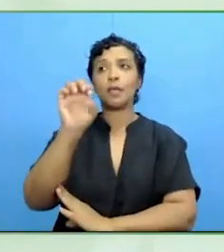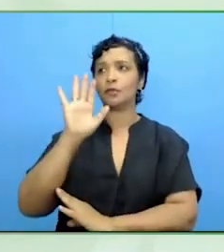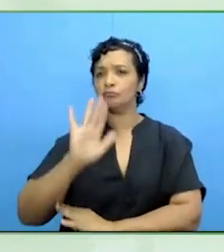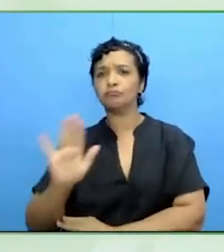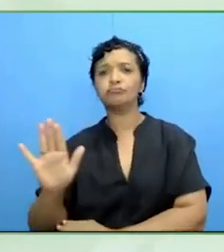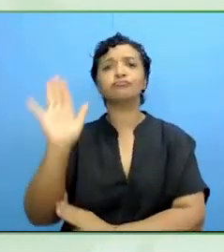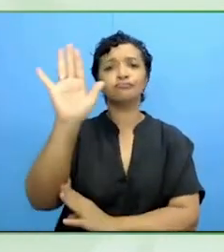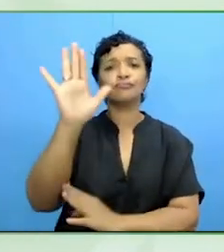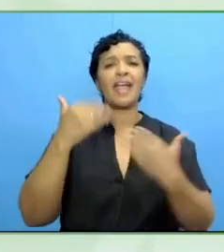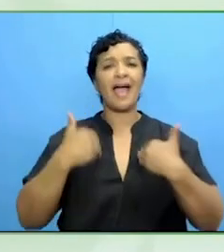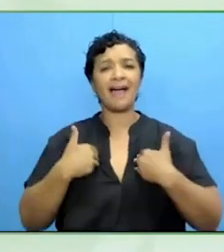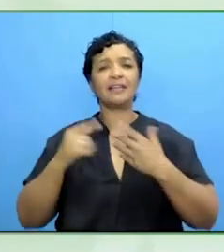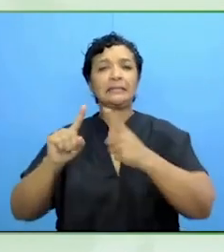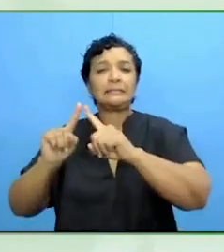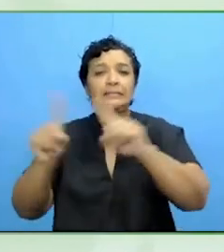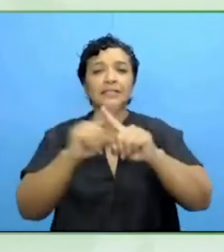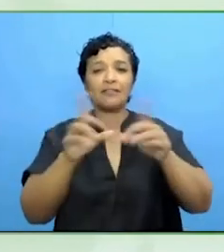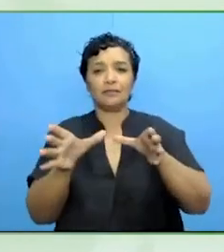What does that mean?